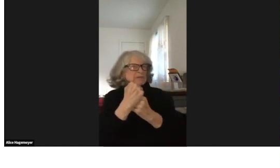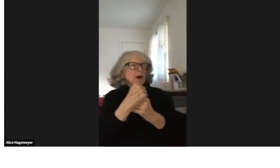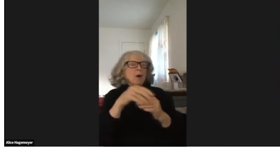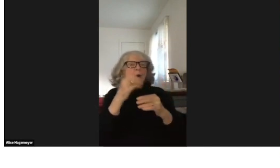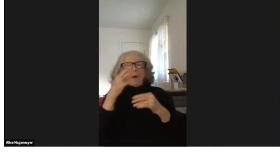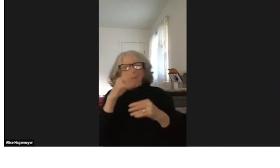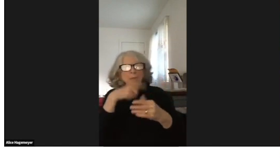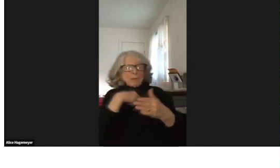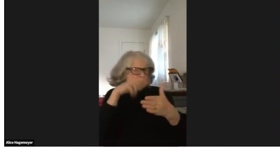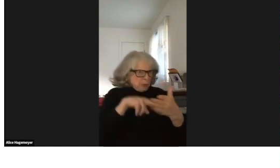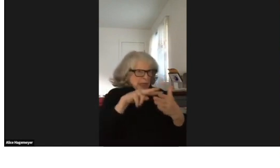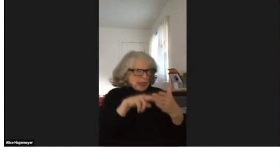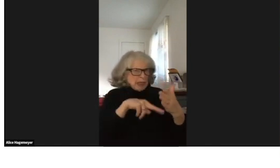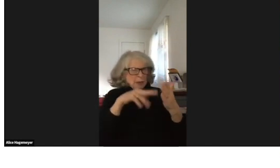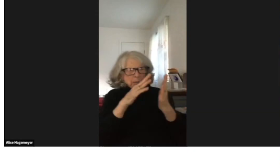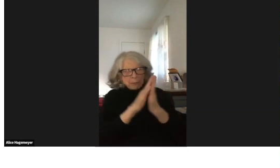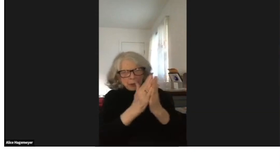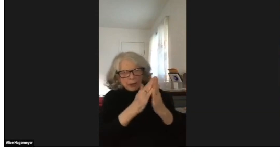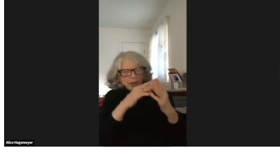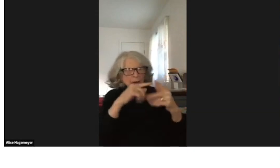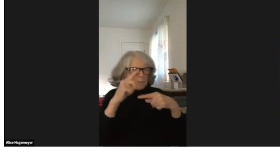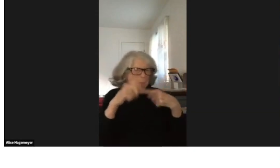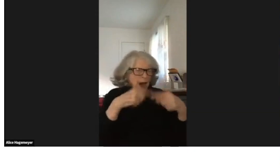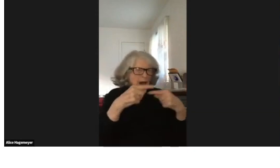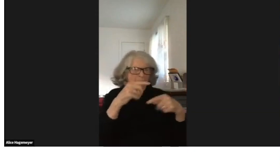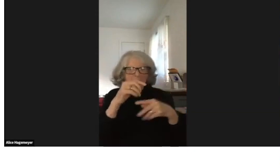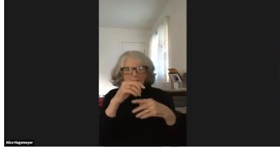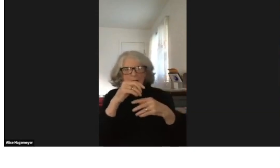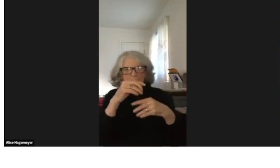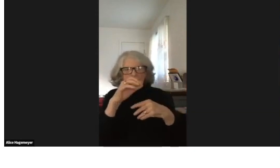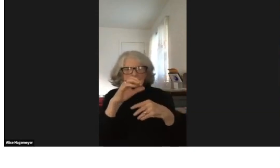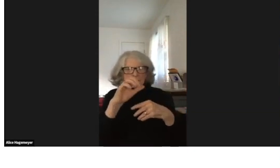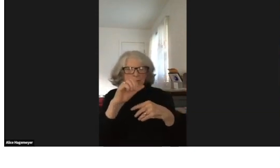Or if I read a book about --